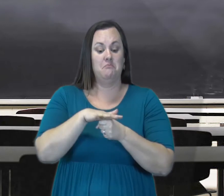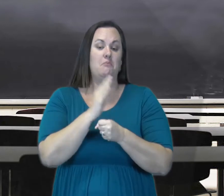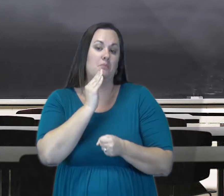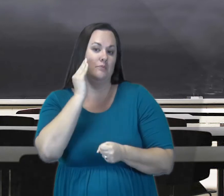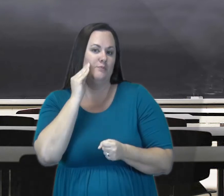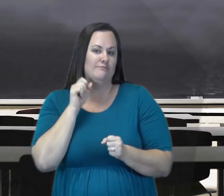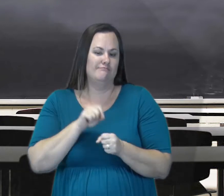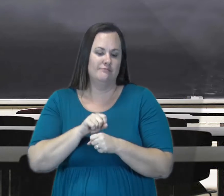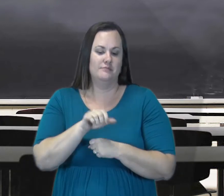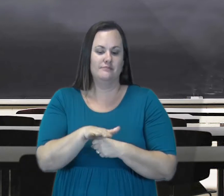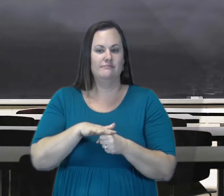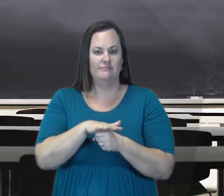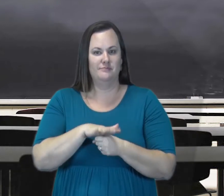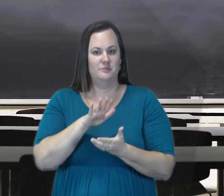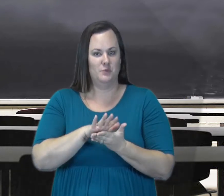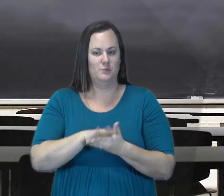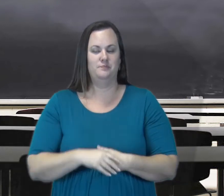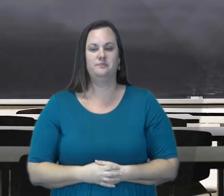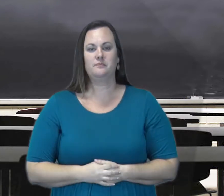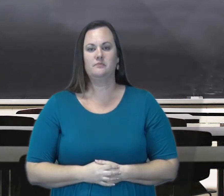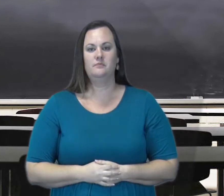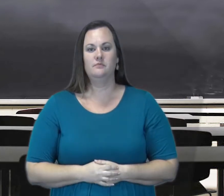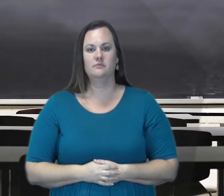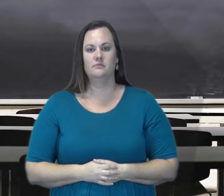the choice to send them to either the deaf school or to their local school here.